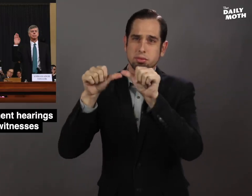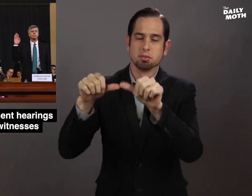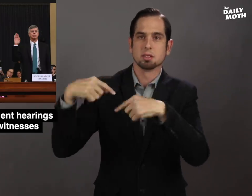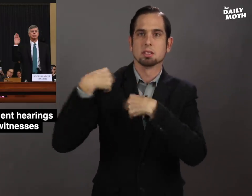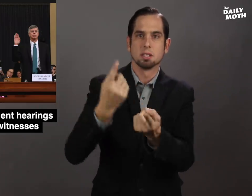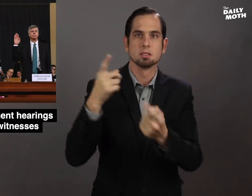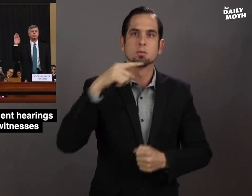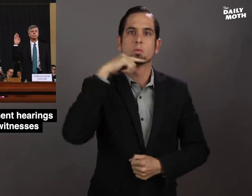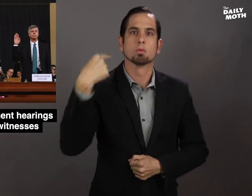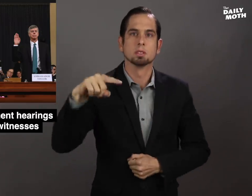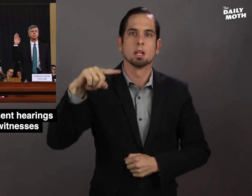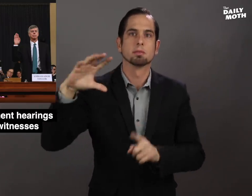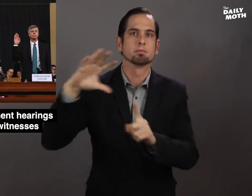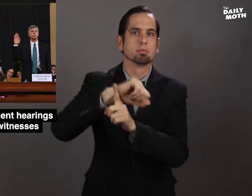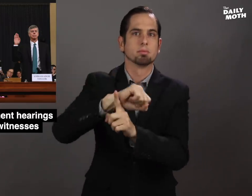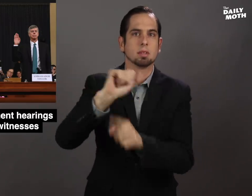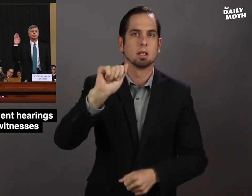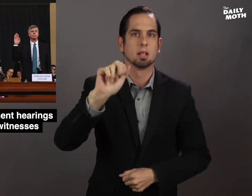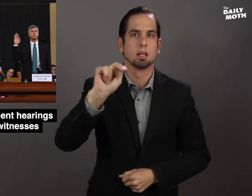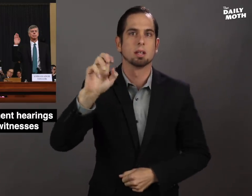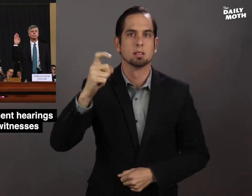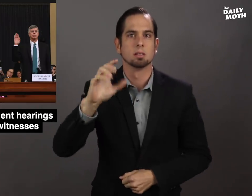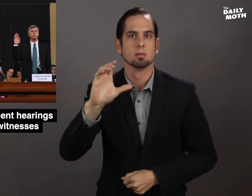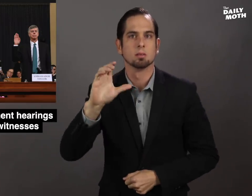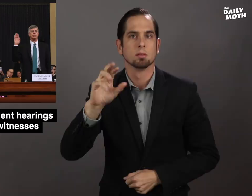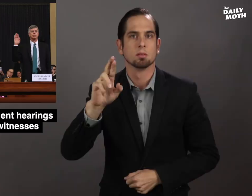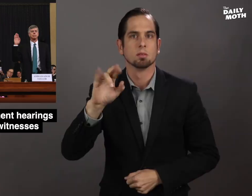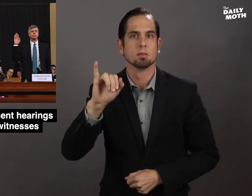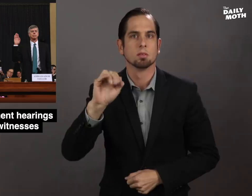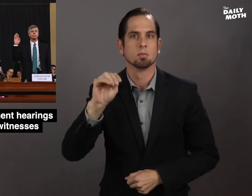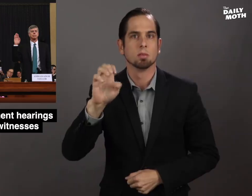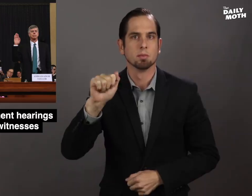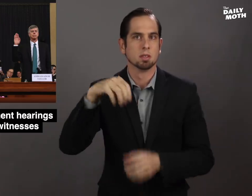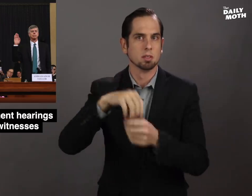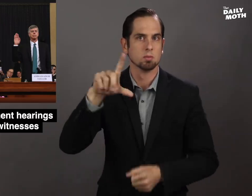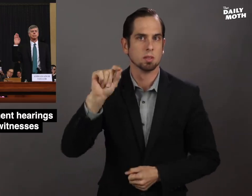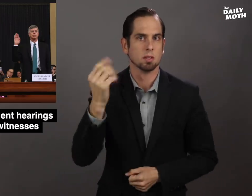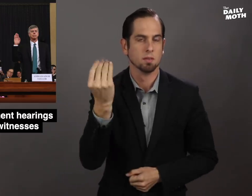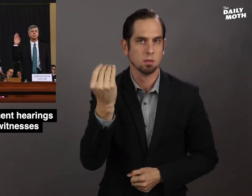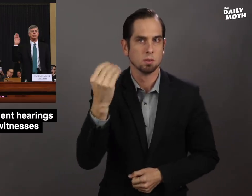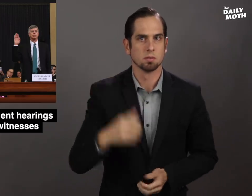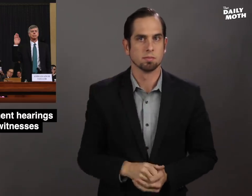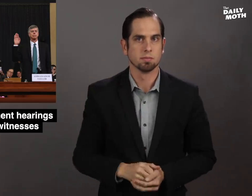going on since Russia annexed Crimea in 2014.